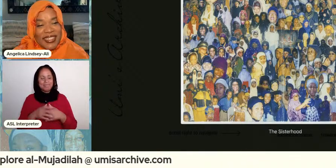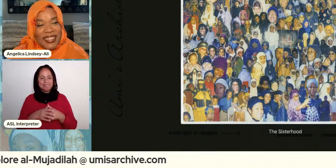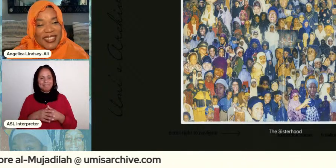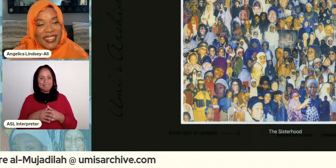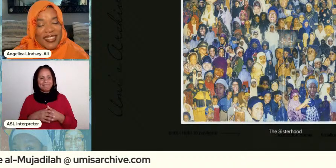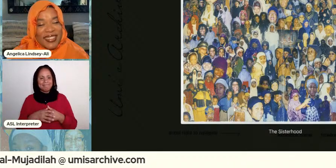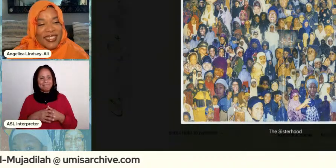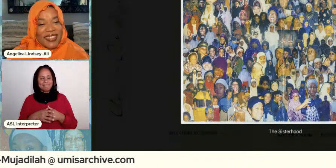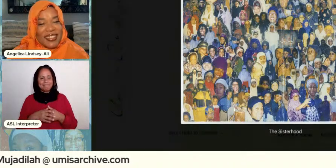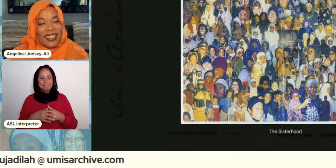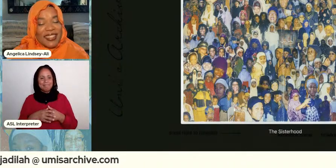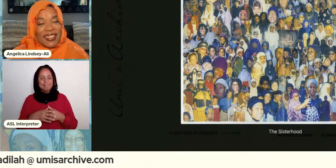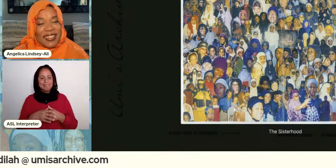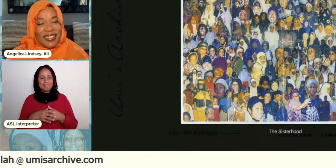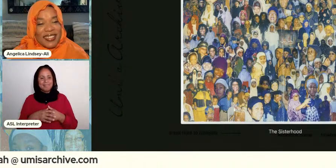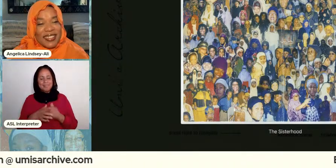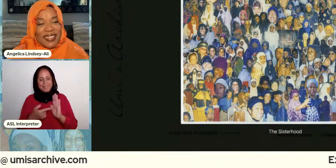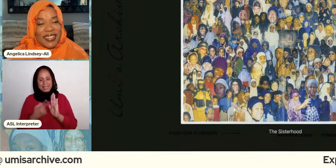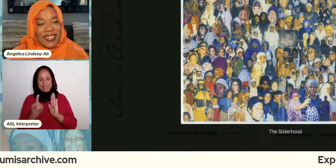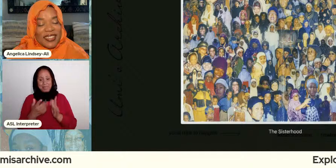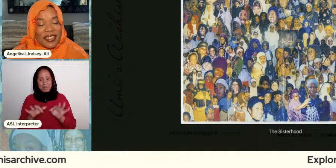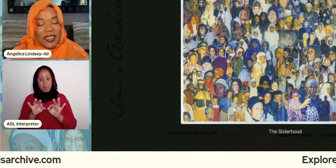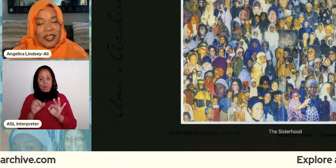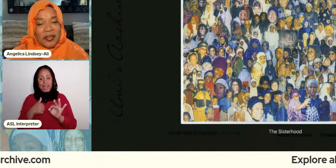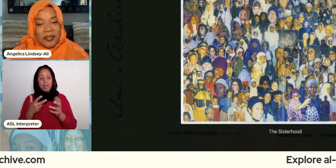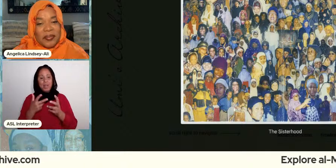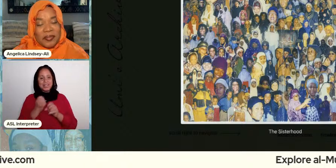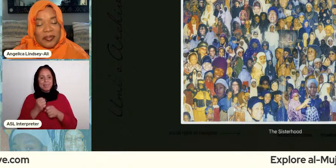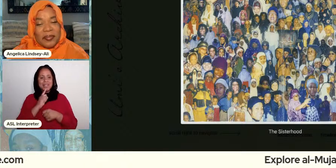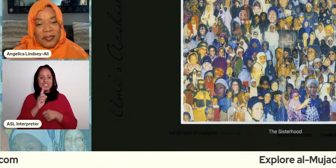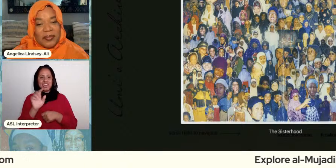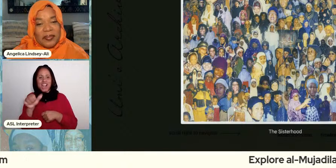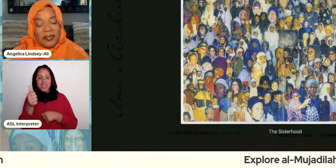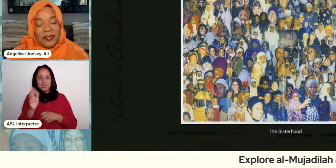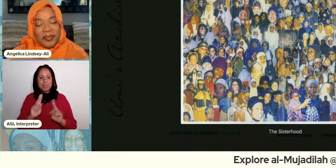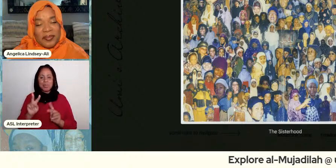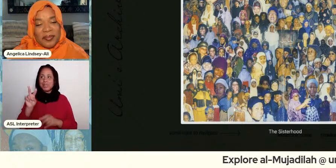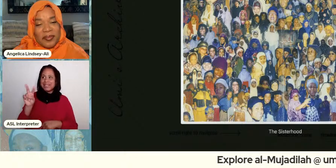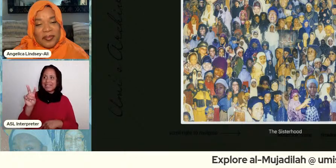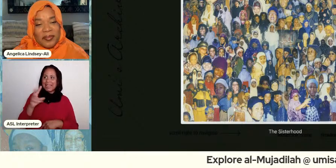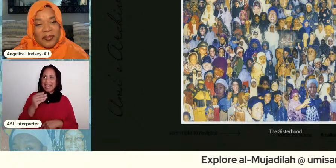um you know that i want to make sure other people see and they can enjoy and then hopefully also be